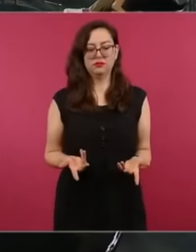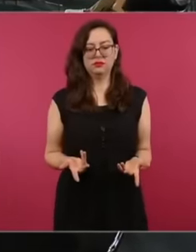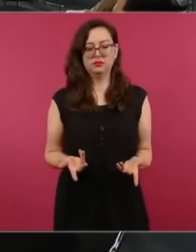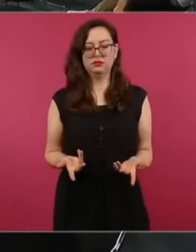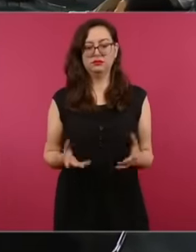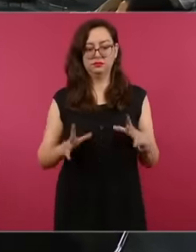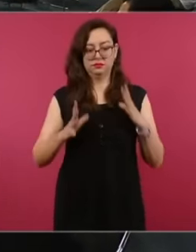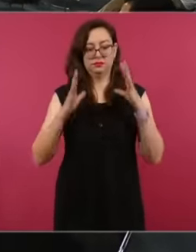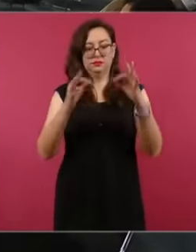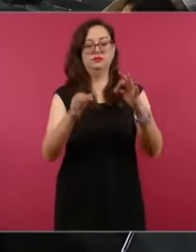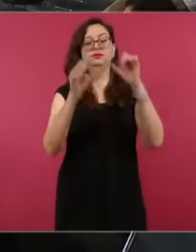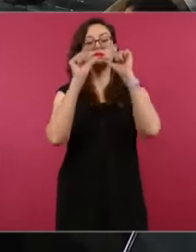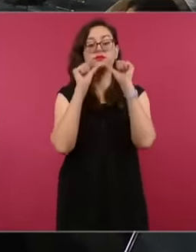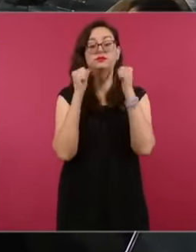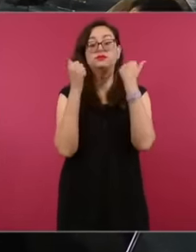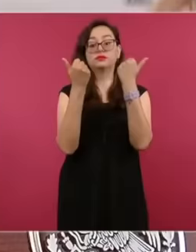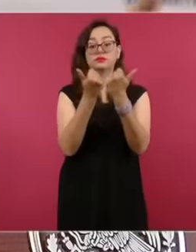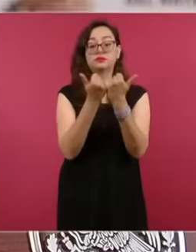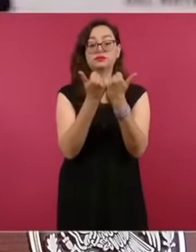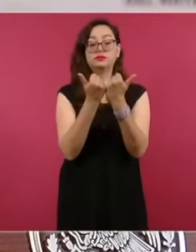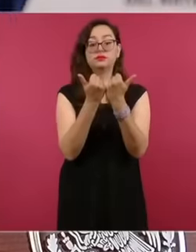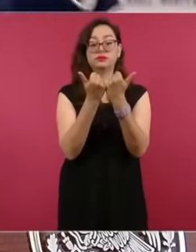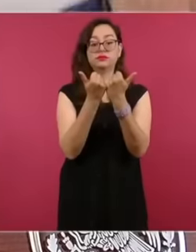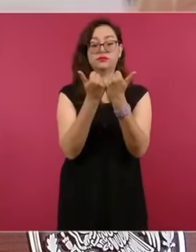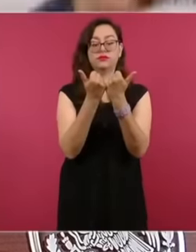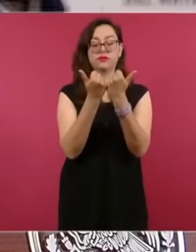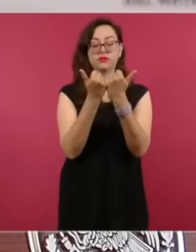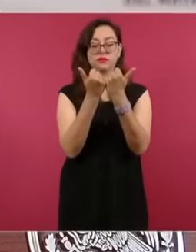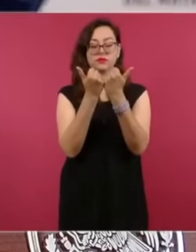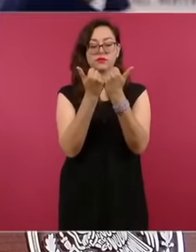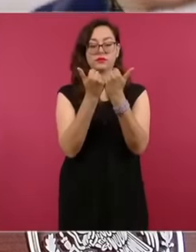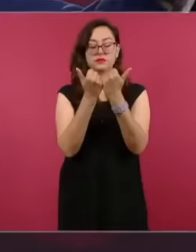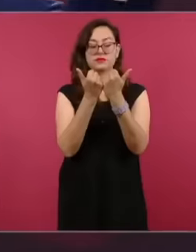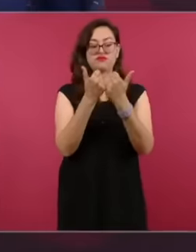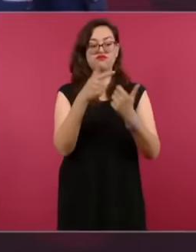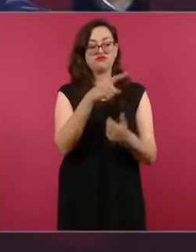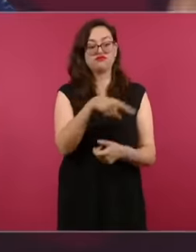and with all or the majority of the undersigned